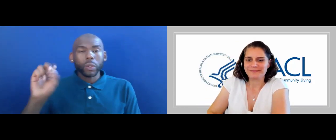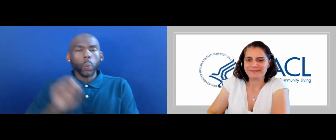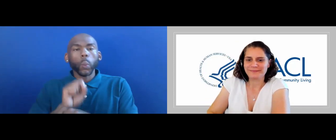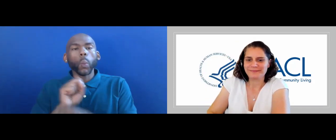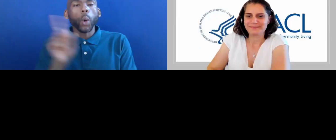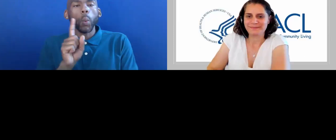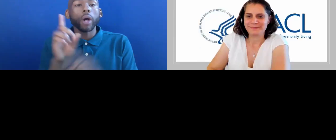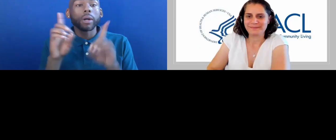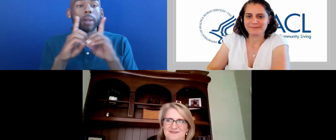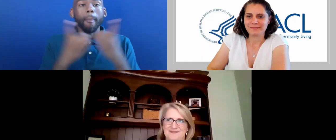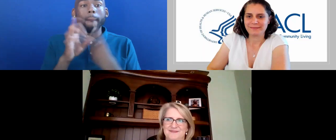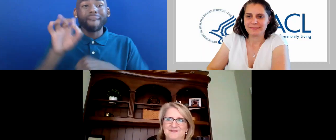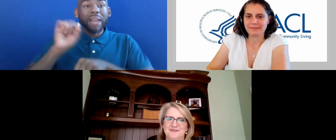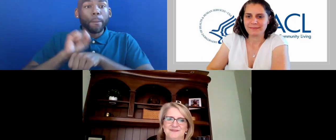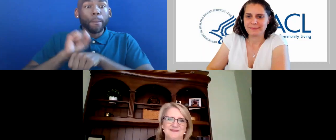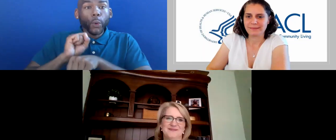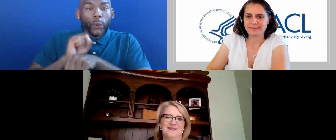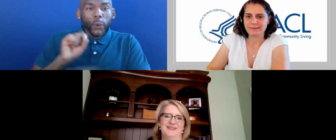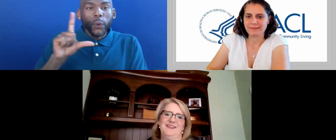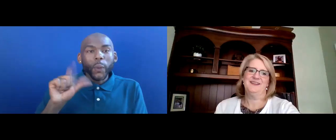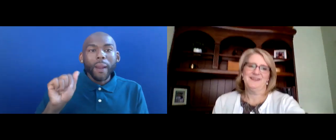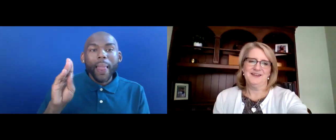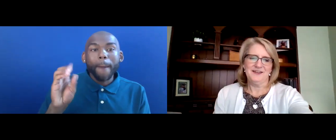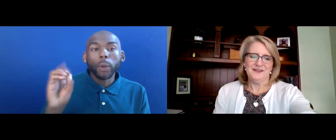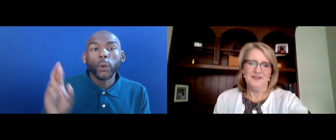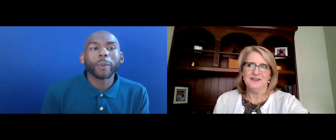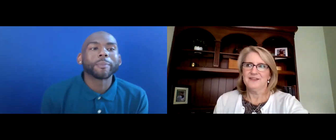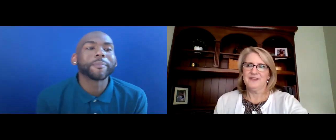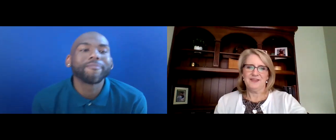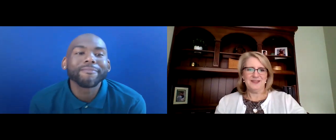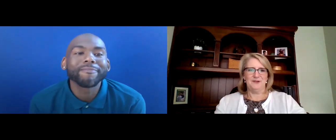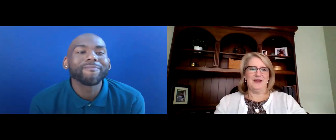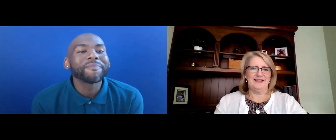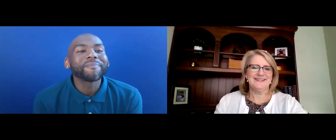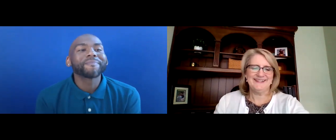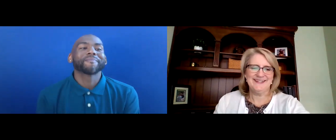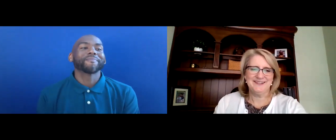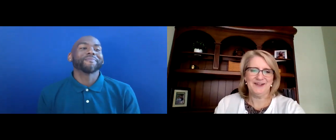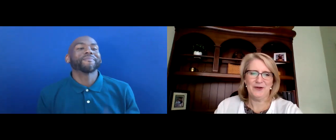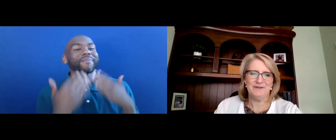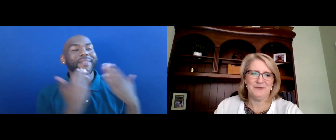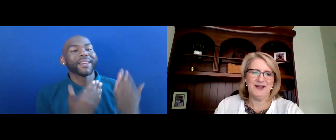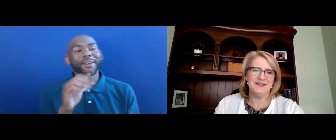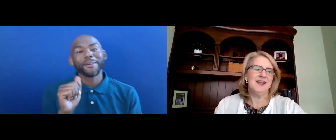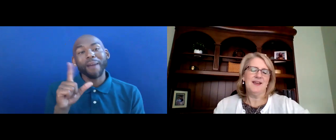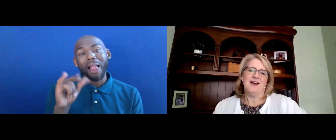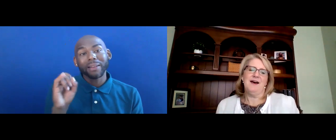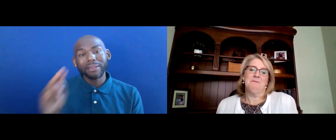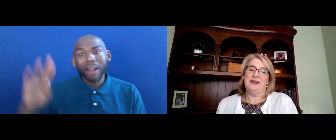Renee Tajudeen: THANK YOU, ALISON. HELLO, EVERYONE.